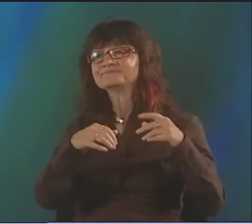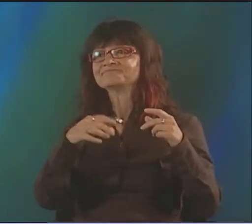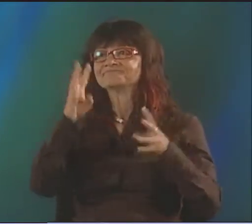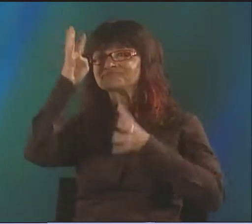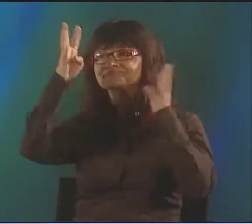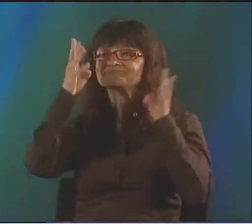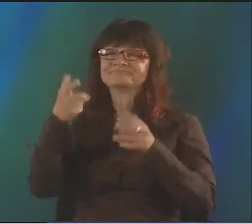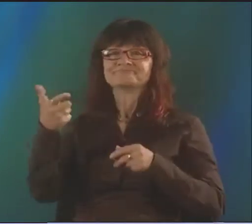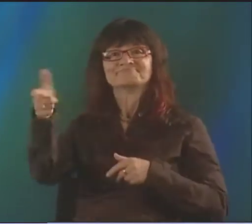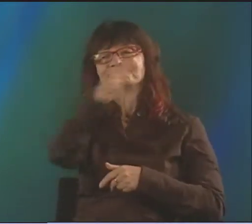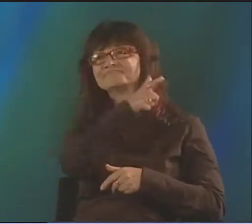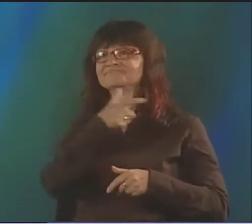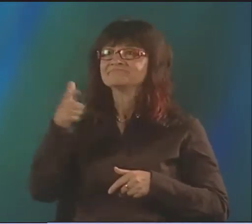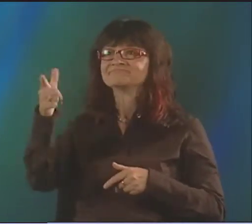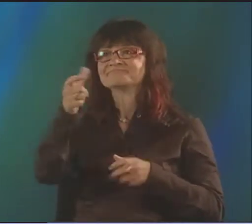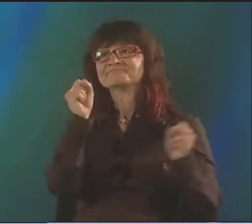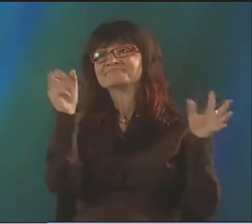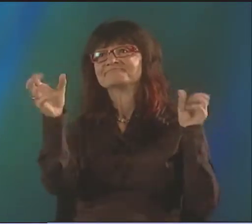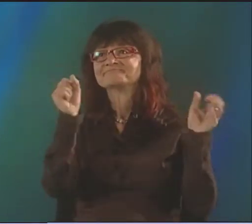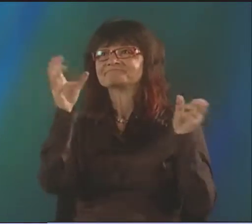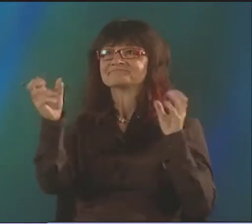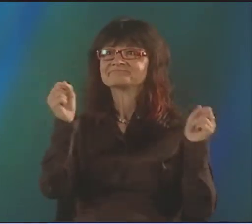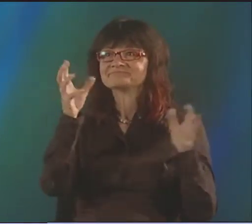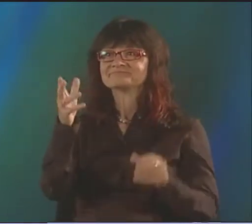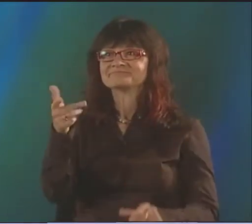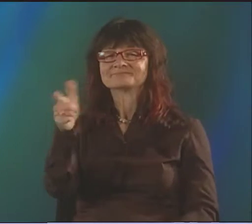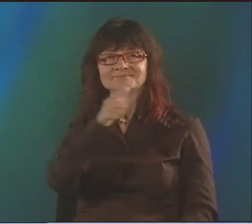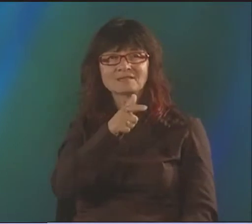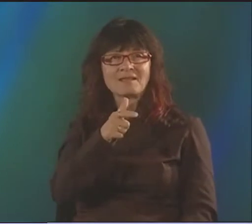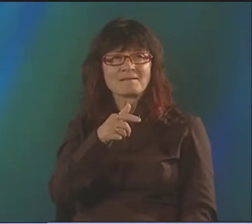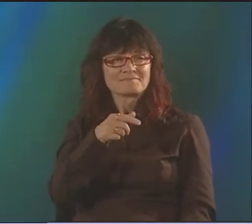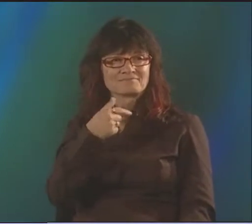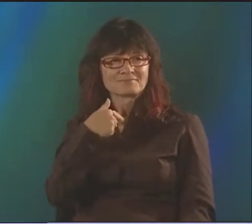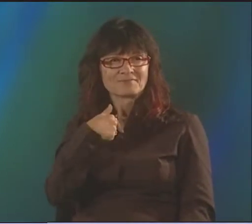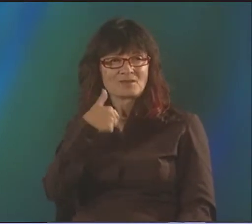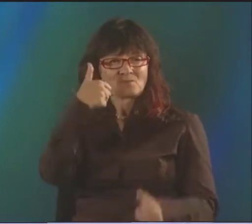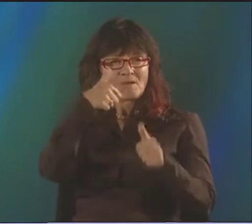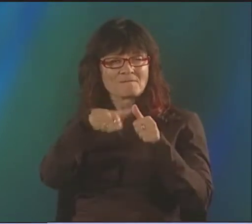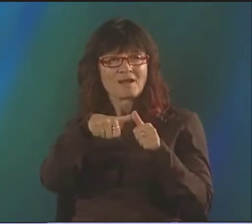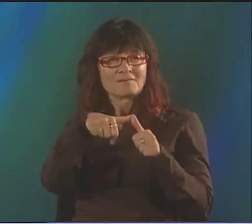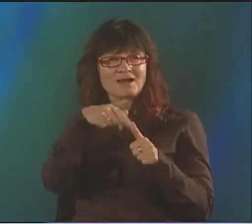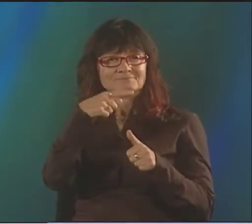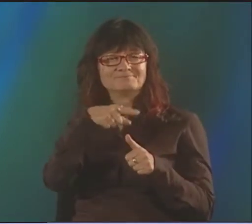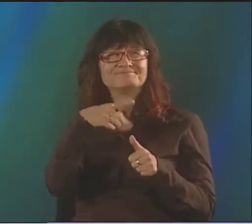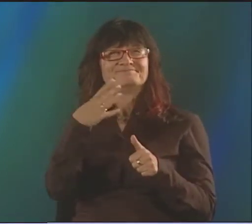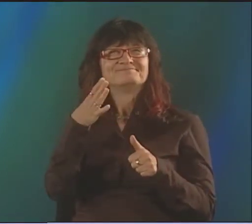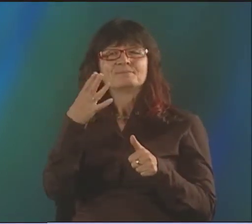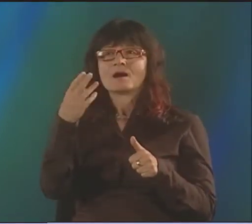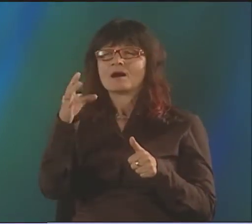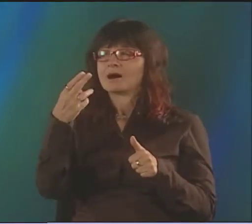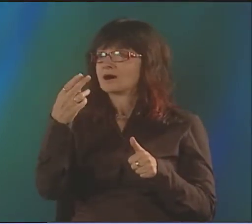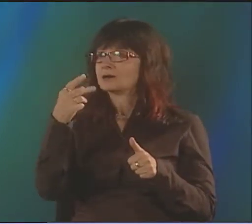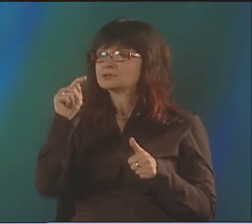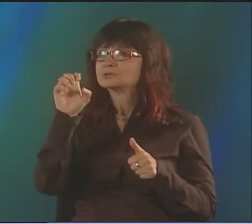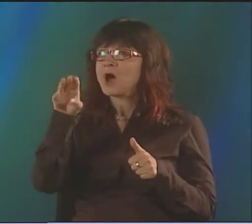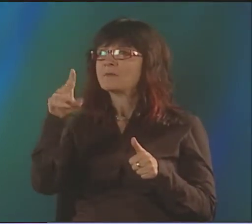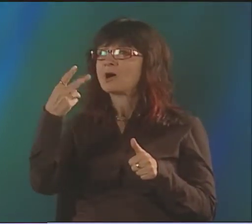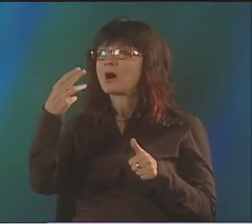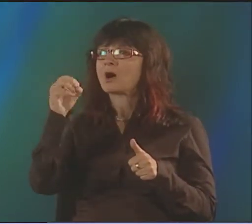EVERYBODY WOULD GO TO THE CELLAR, AND WE WOULD TAKE TURNS DOING SOME CREATIVE SIGN LANGUAGE SKITS AND PERFORMANCES.